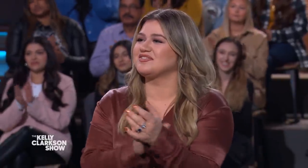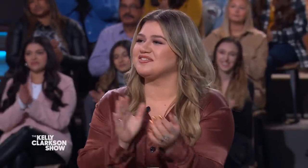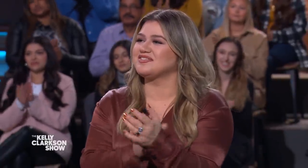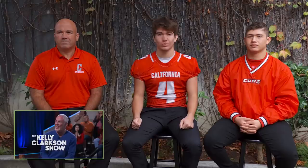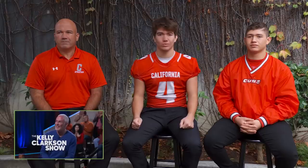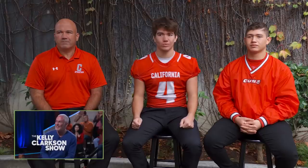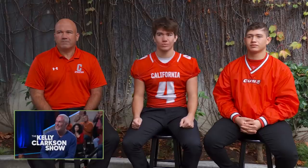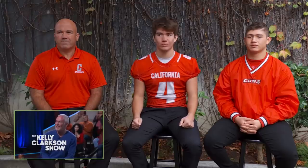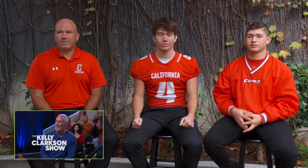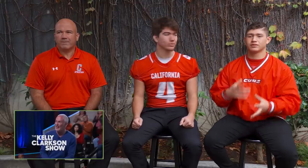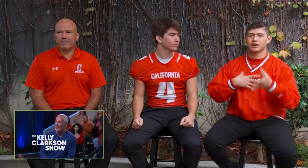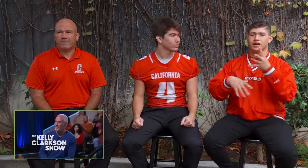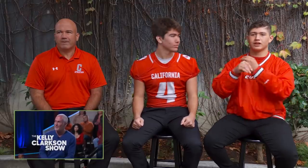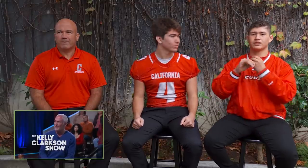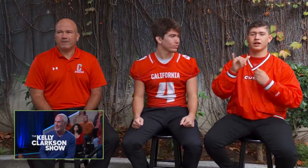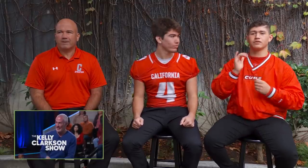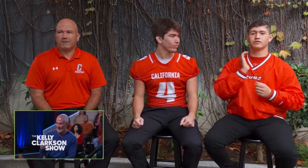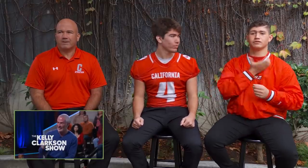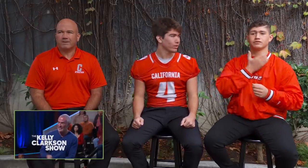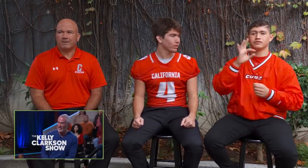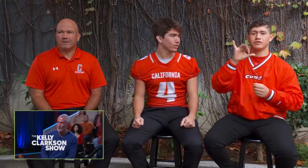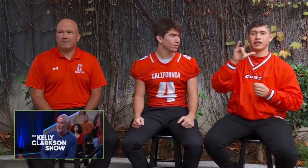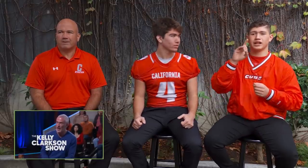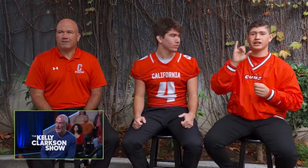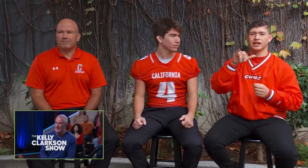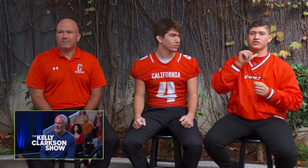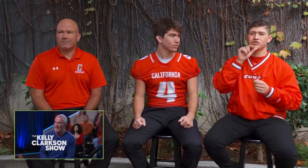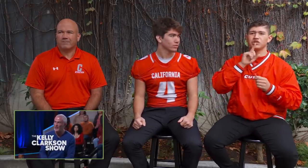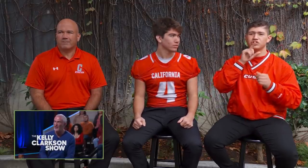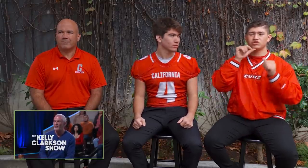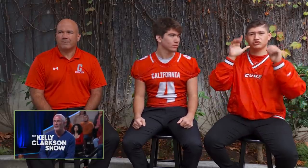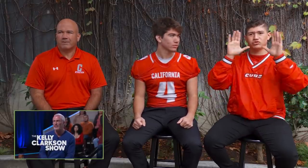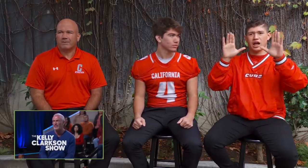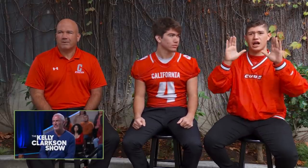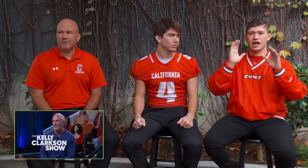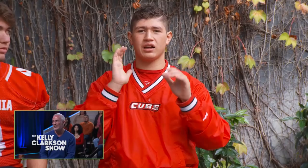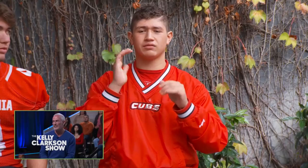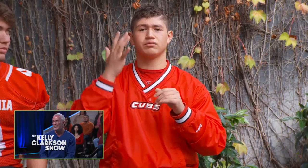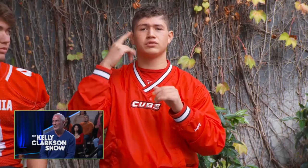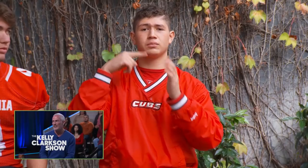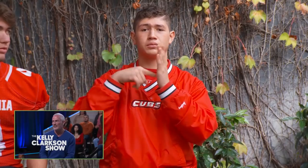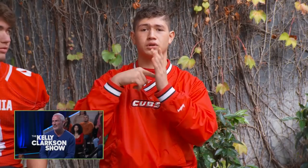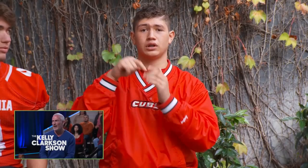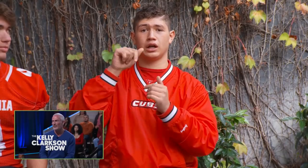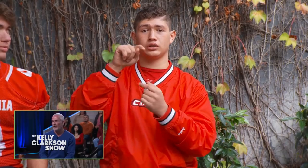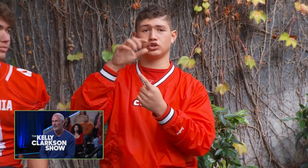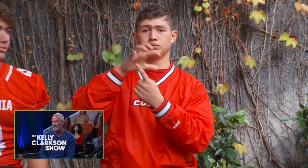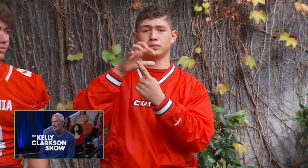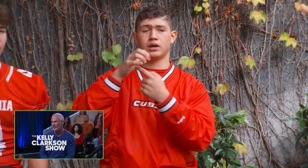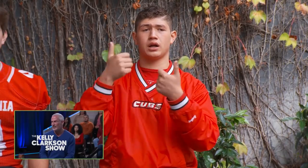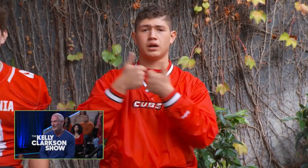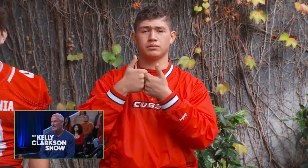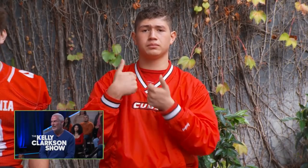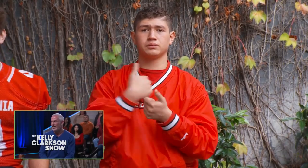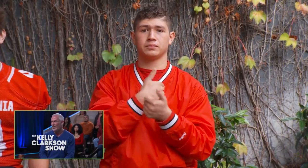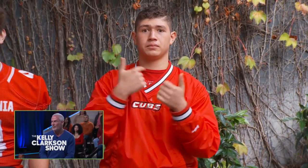Yeah, and as Anacon is saying, I just wanna add that, you know, our field is in not great condition.